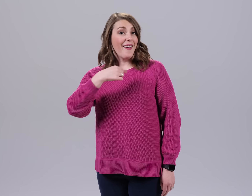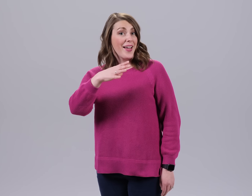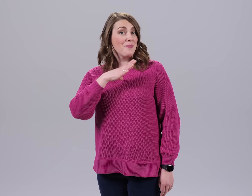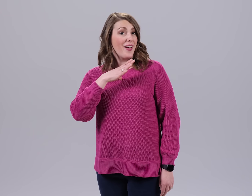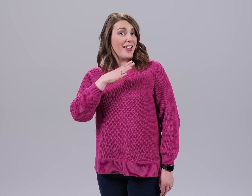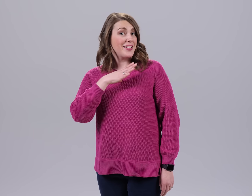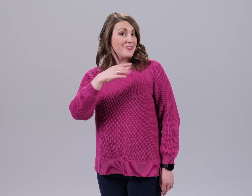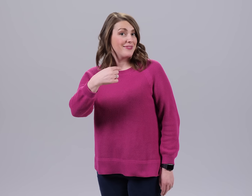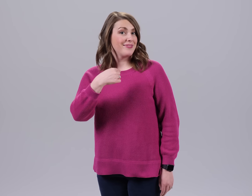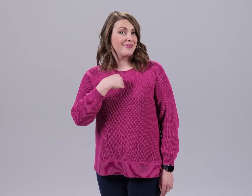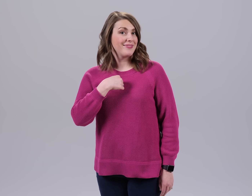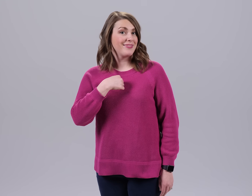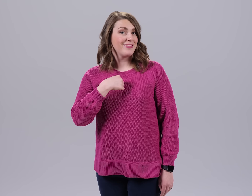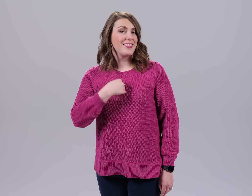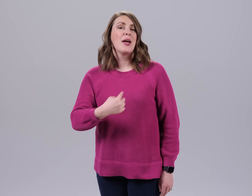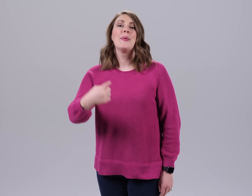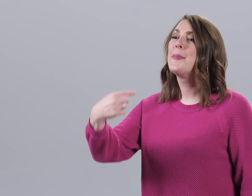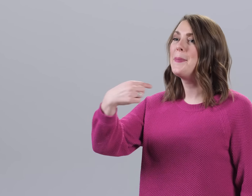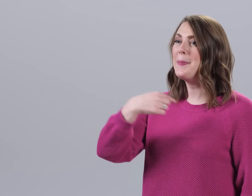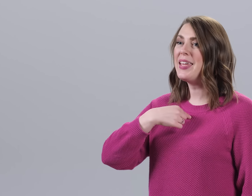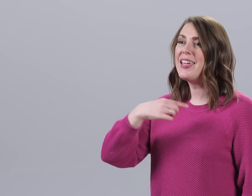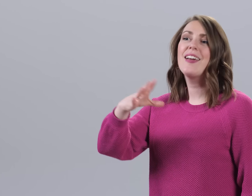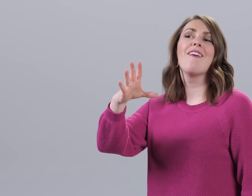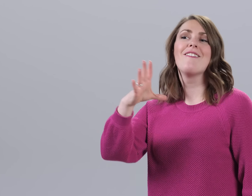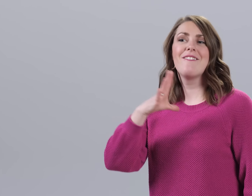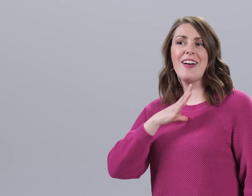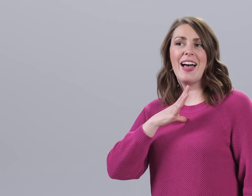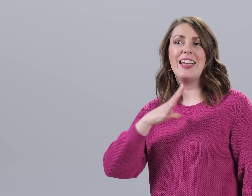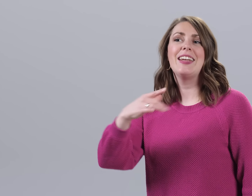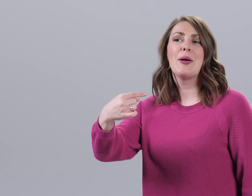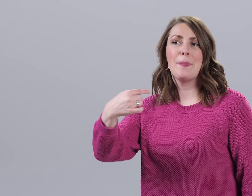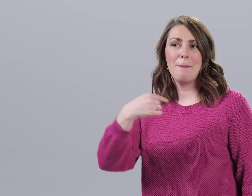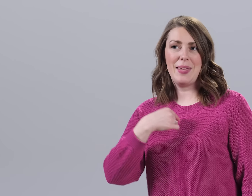I'm fine. ME FINE ME